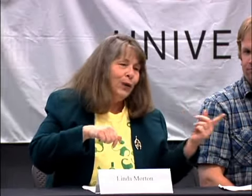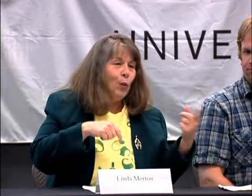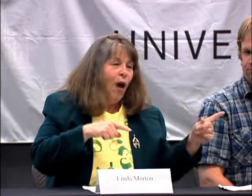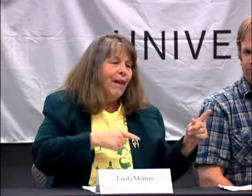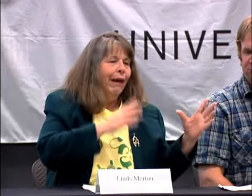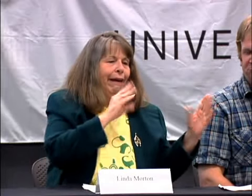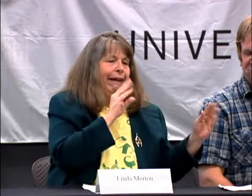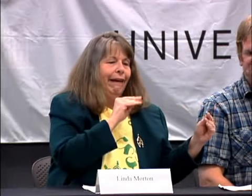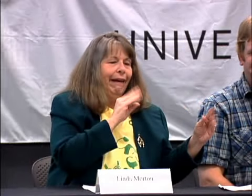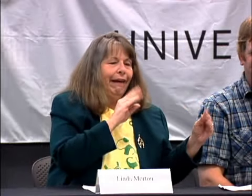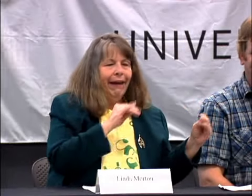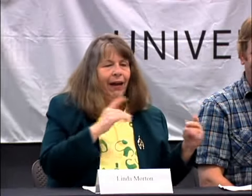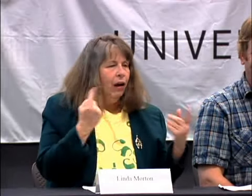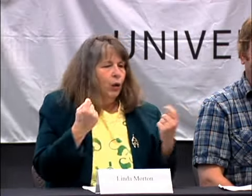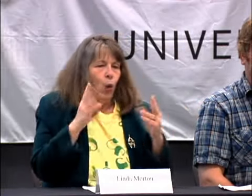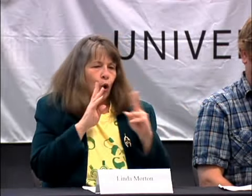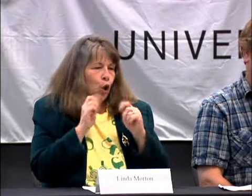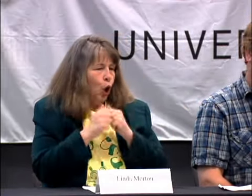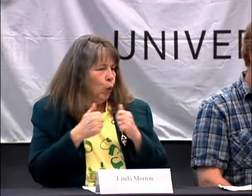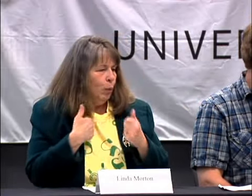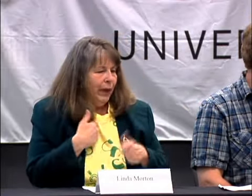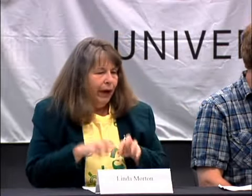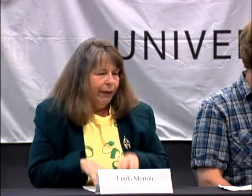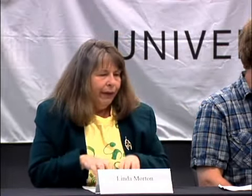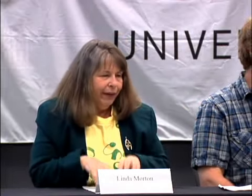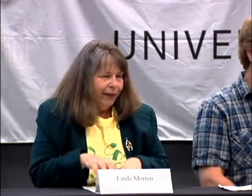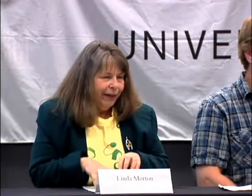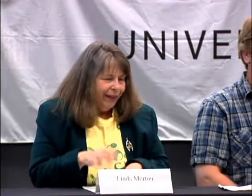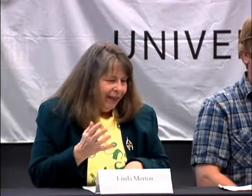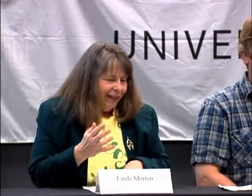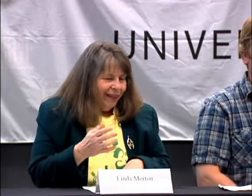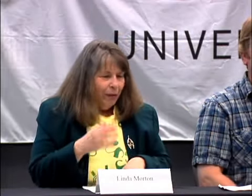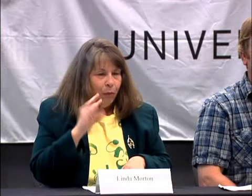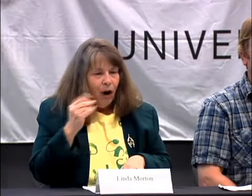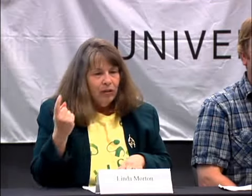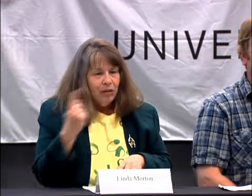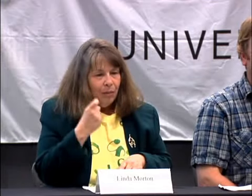GET TO WORK OTHERS WHEN THEY WERE TALKING, BUT THEY DIDN'T TALK TO ME.